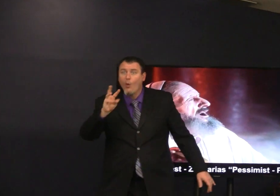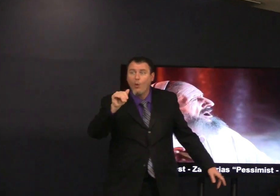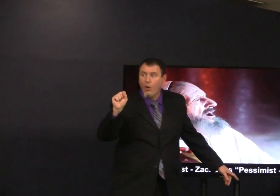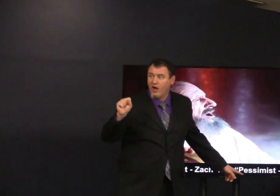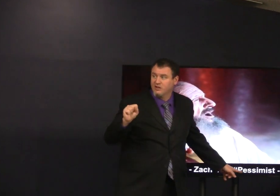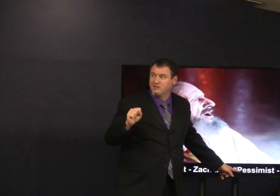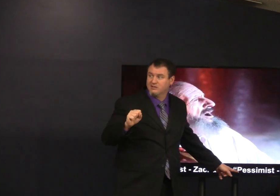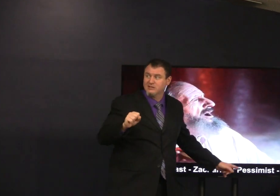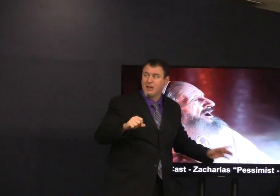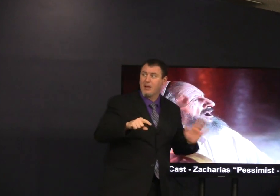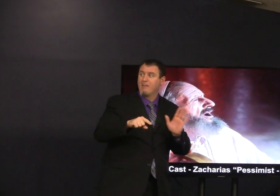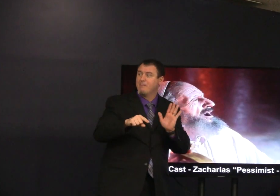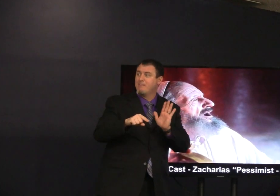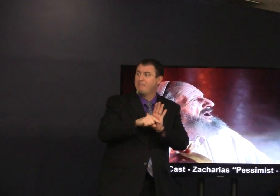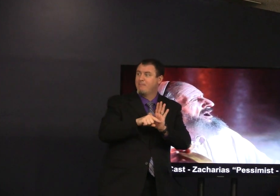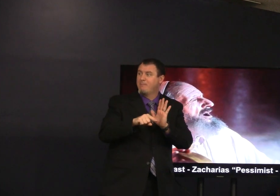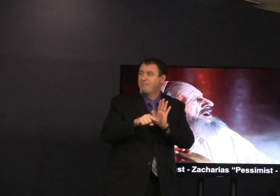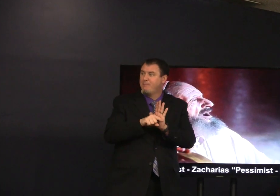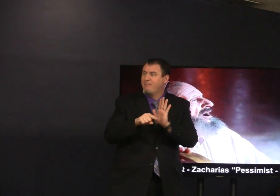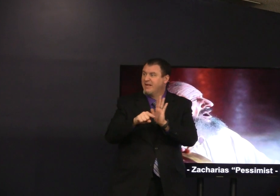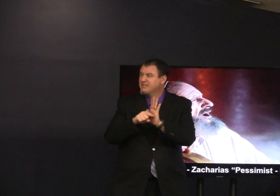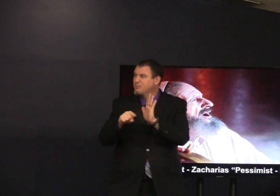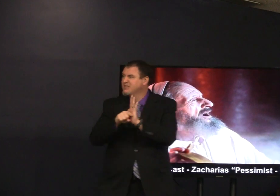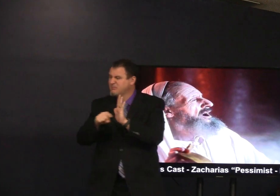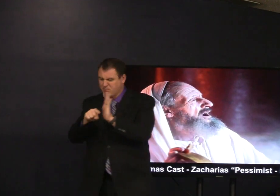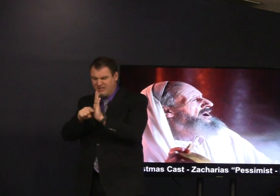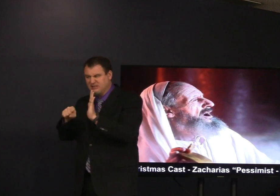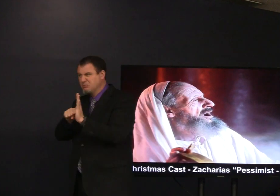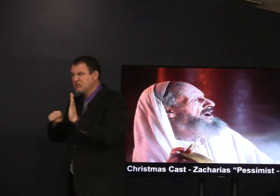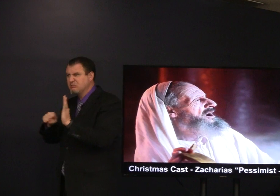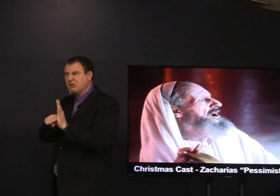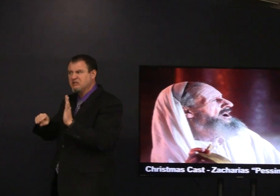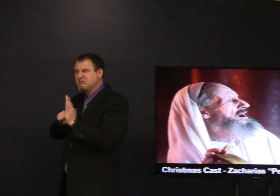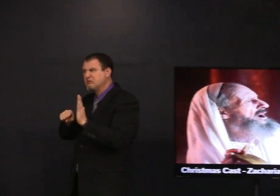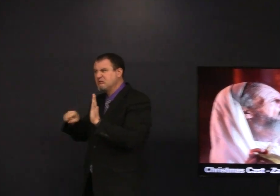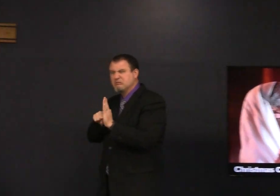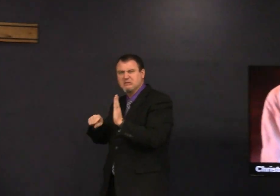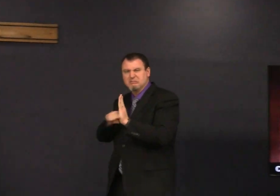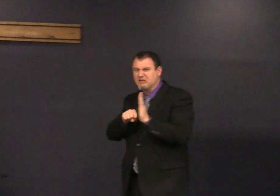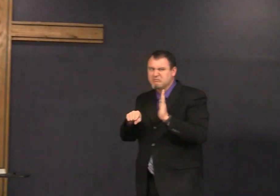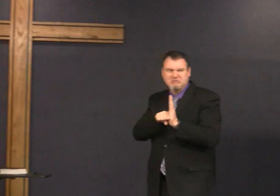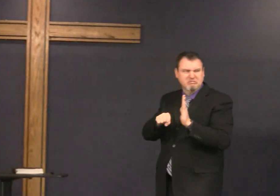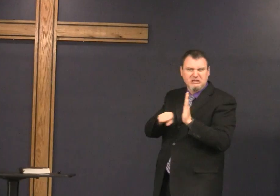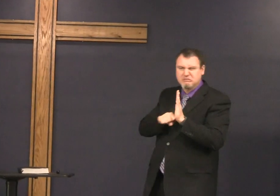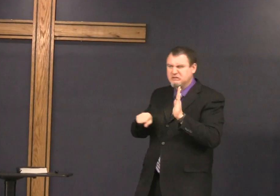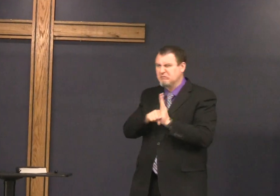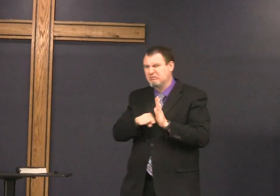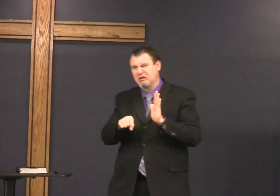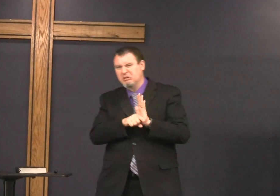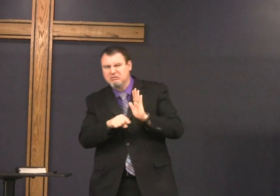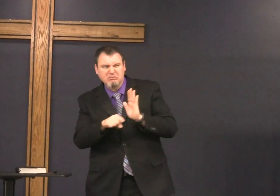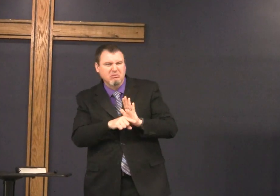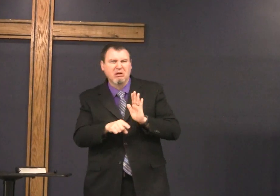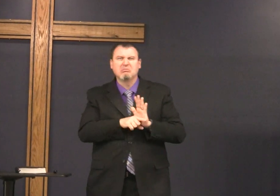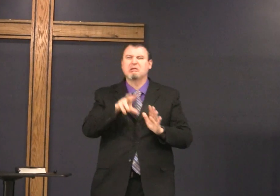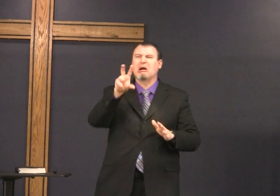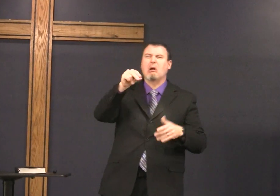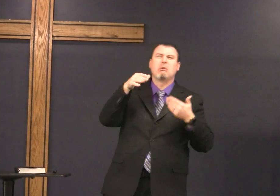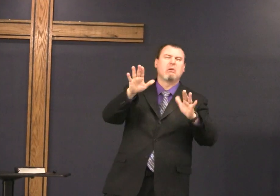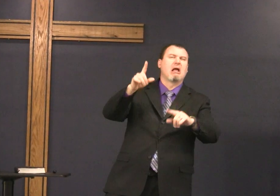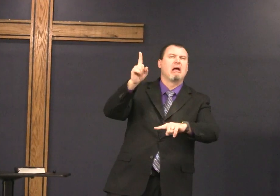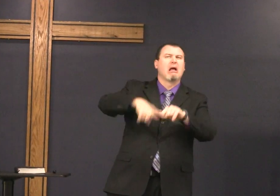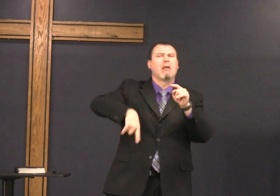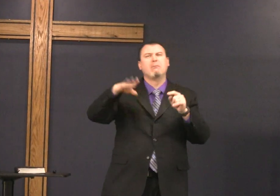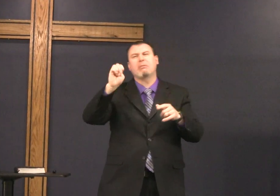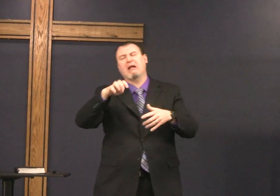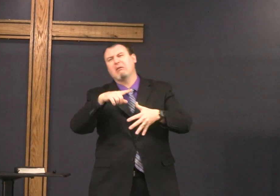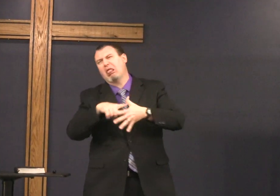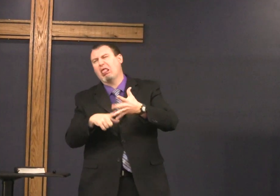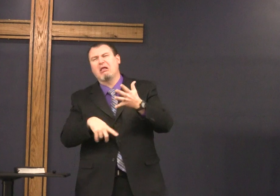so you remember that he was first a pessimist but then through the process became the prophet